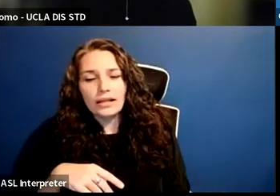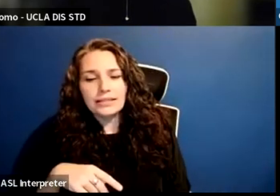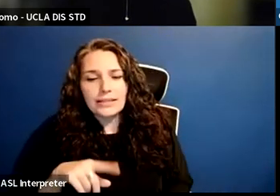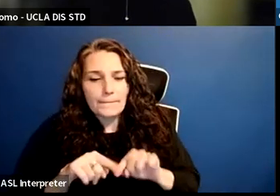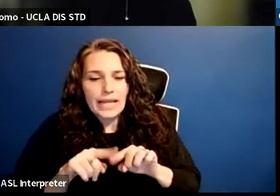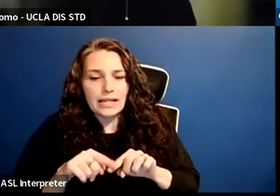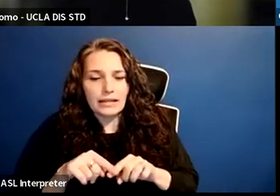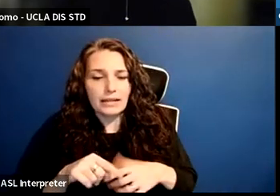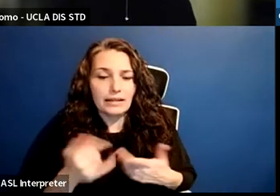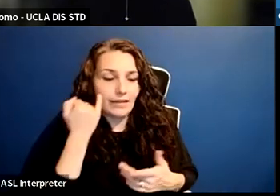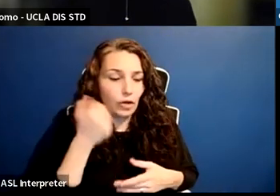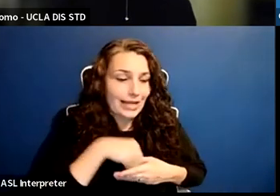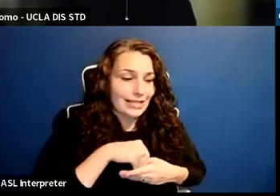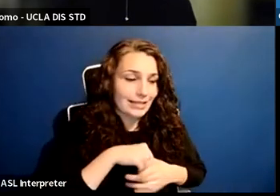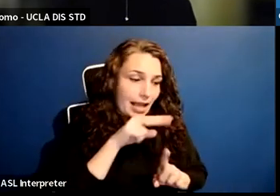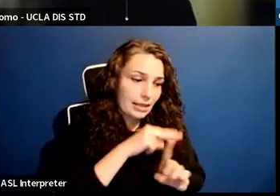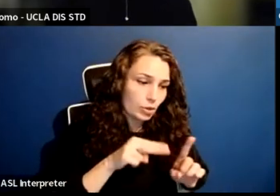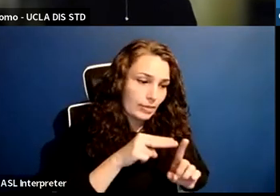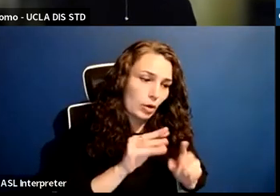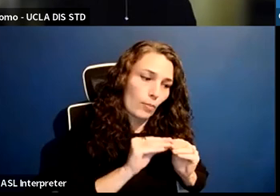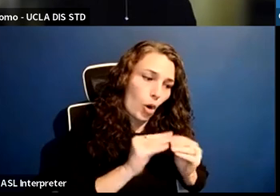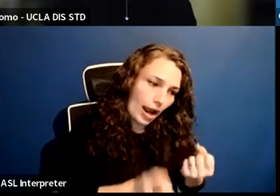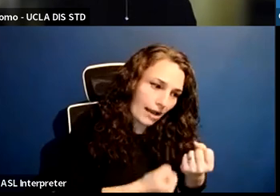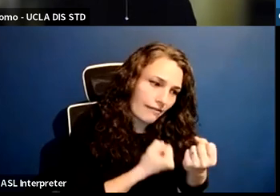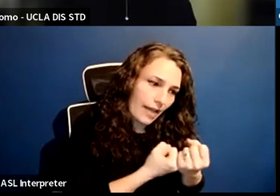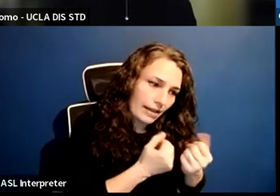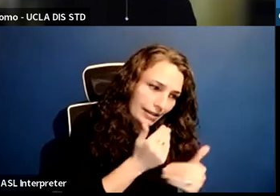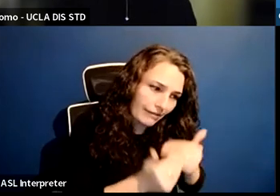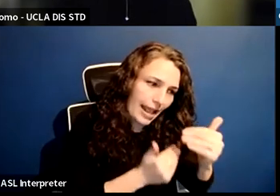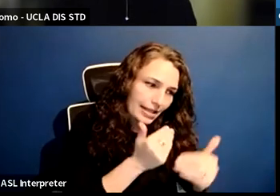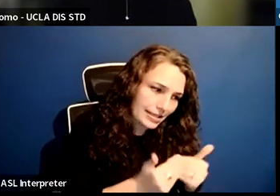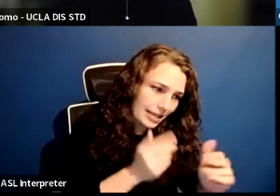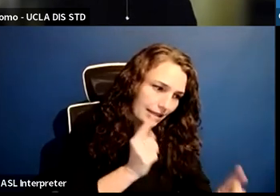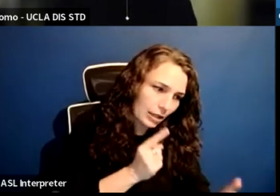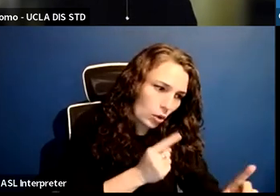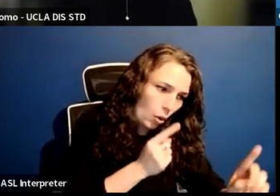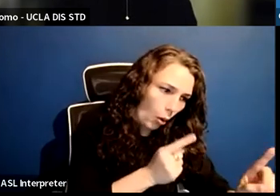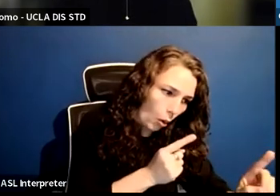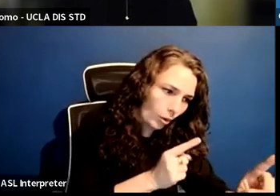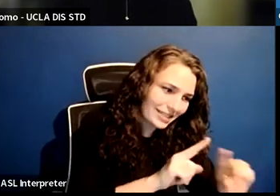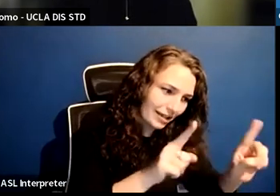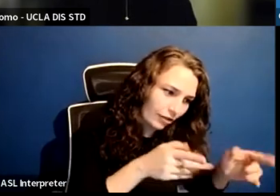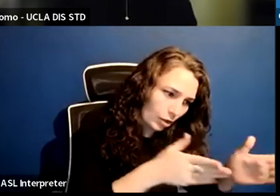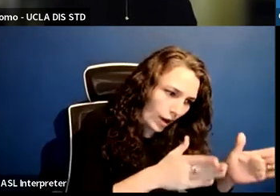can be allies and can advance agendas in their own way. We can look at legislation, right?